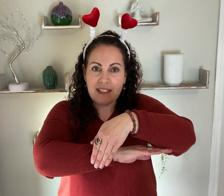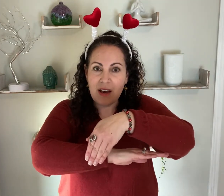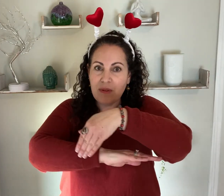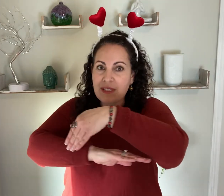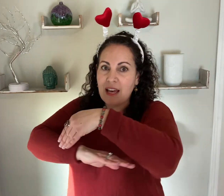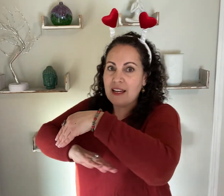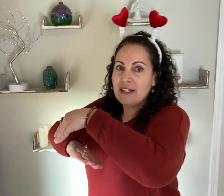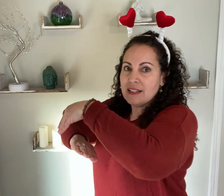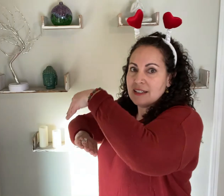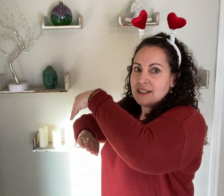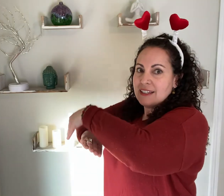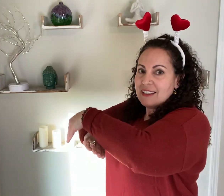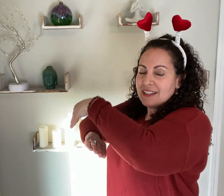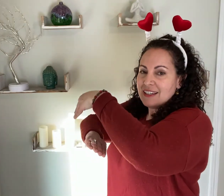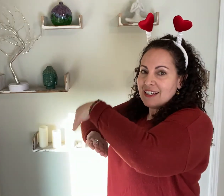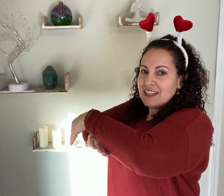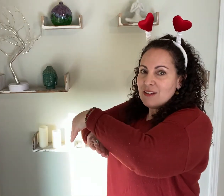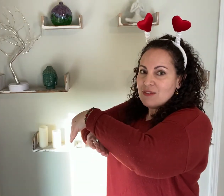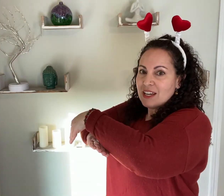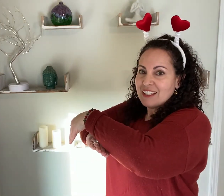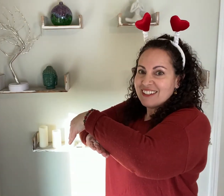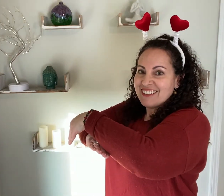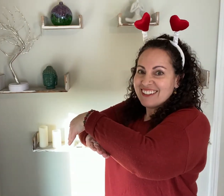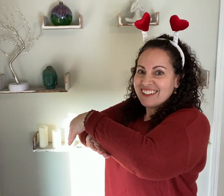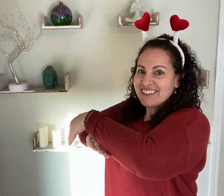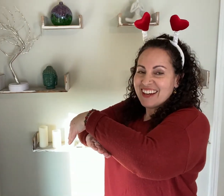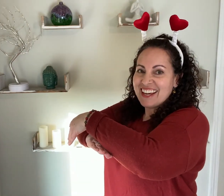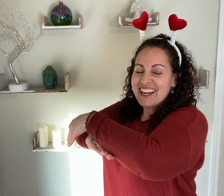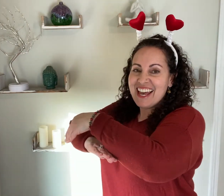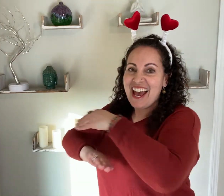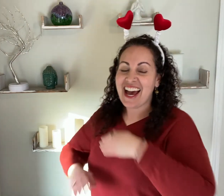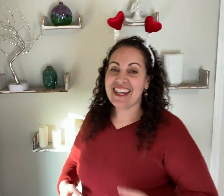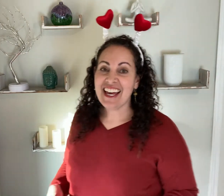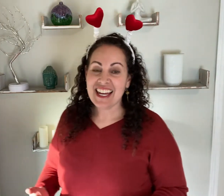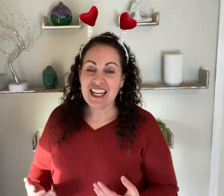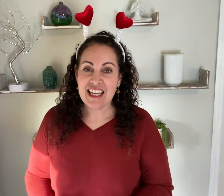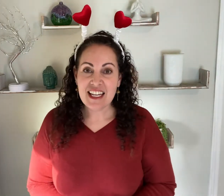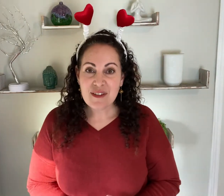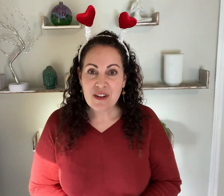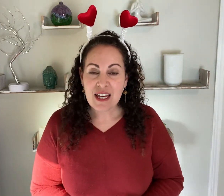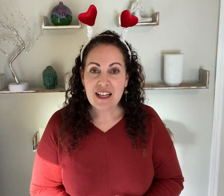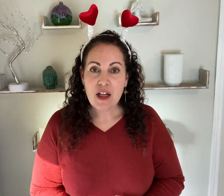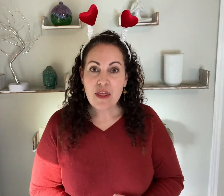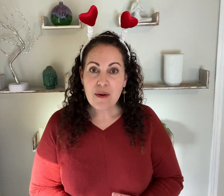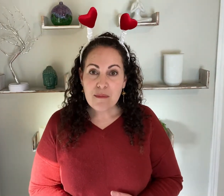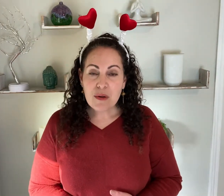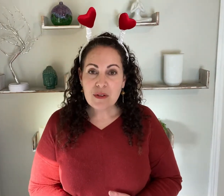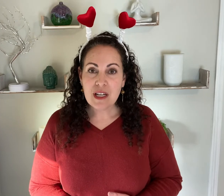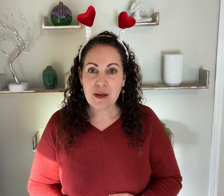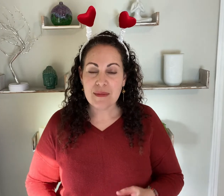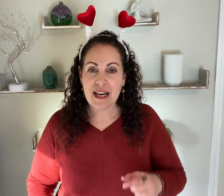So that’s how we sign evening. And then in the evening the moon comes out.